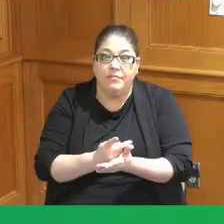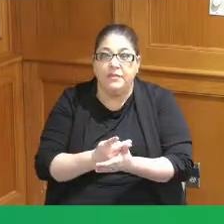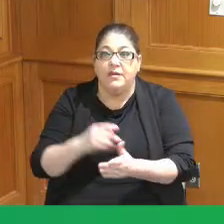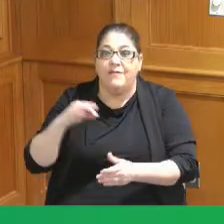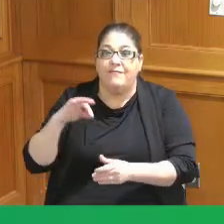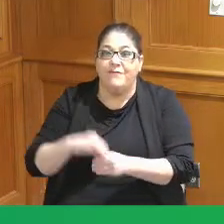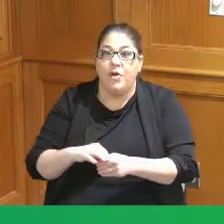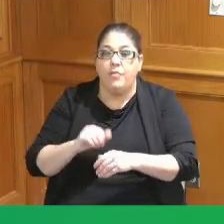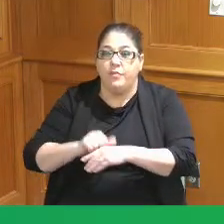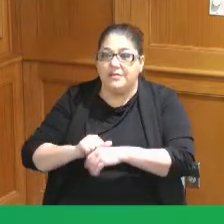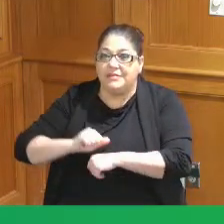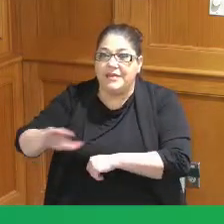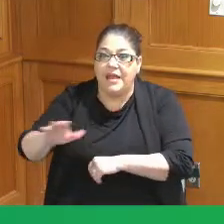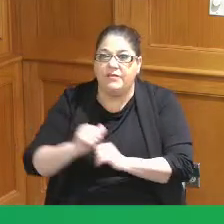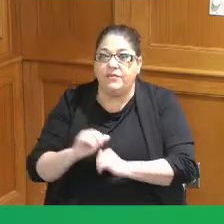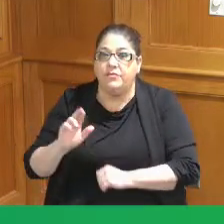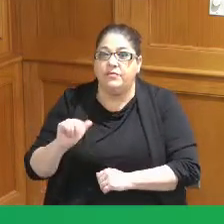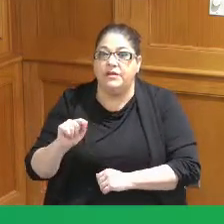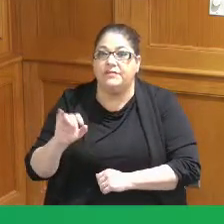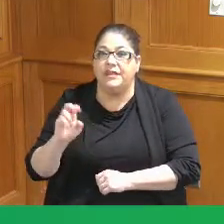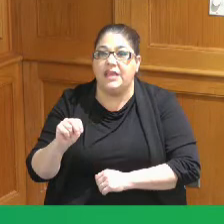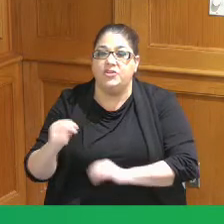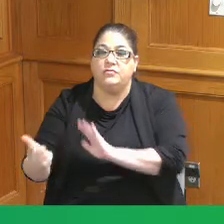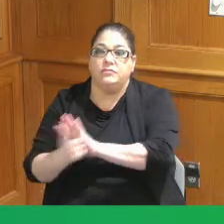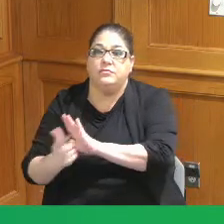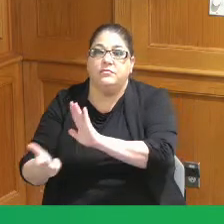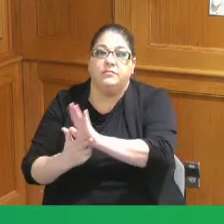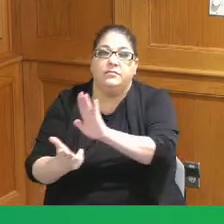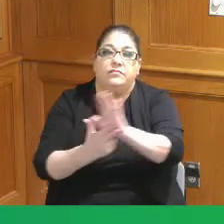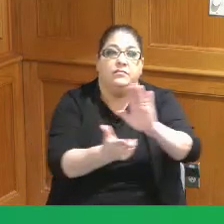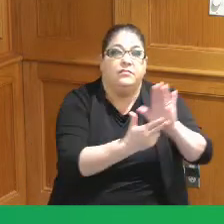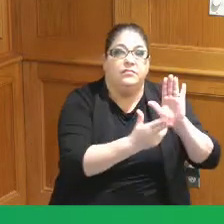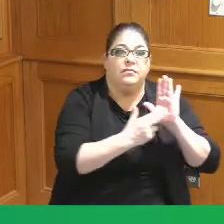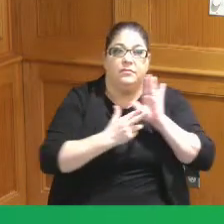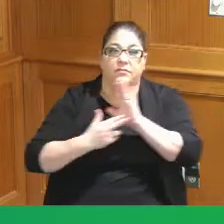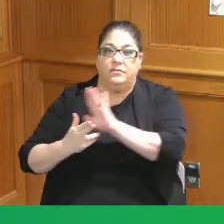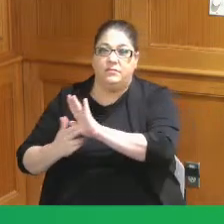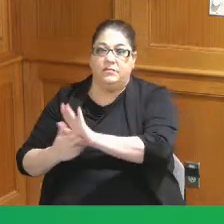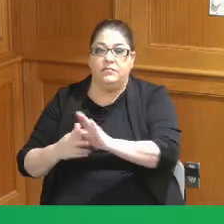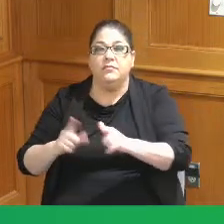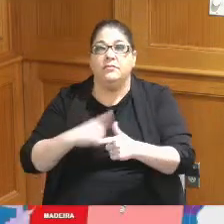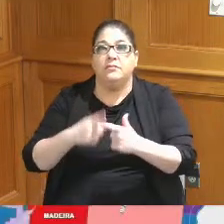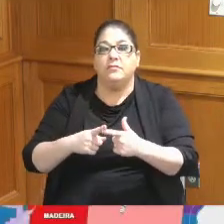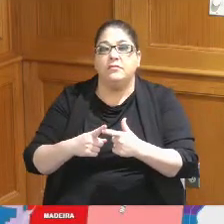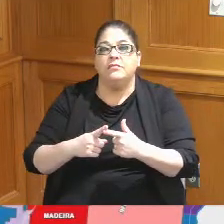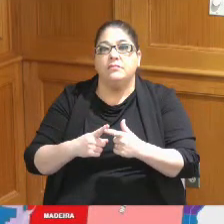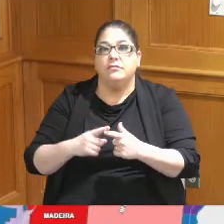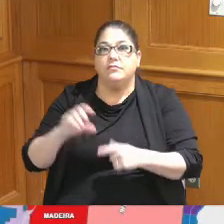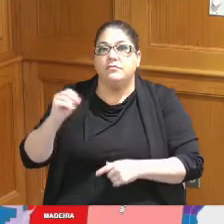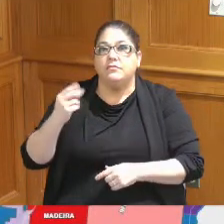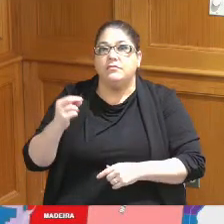and during that 90-day ratification period there it's very prescribed by Ohio Revised Code what